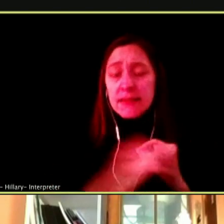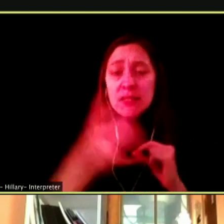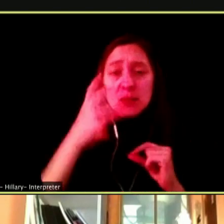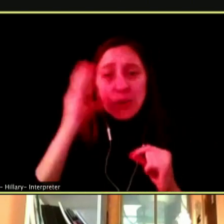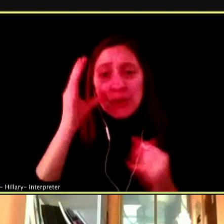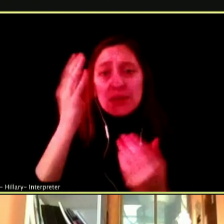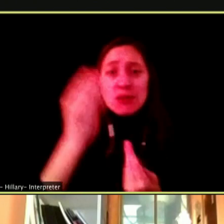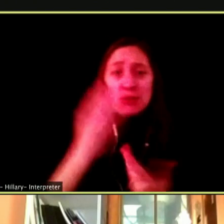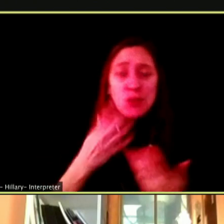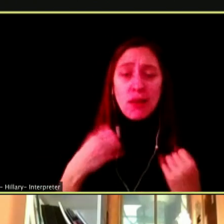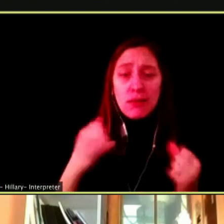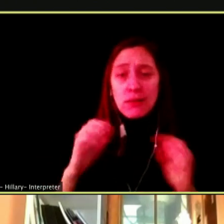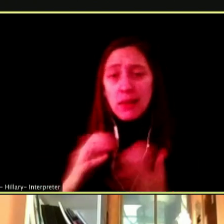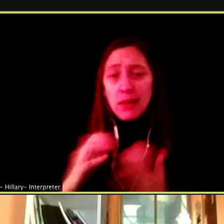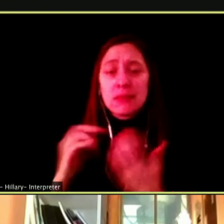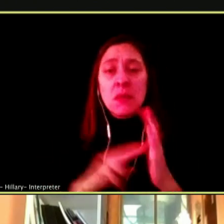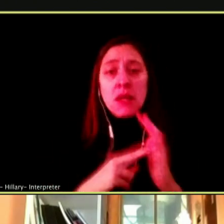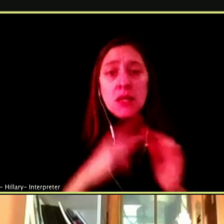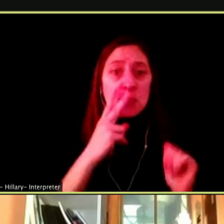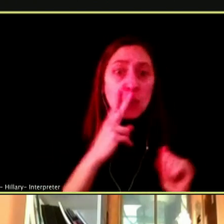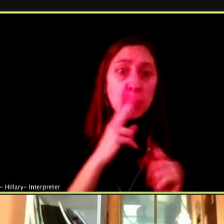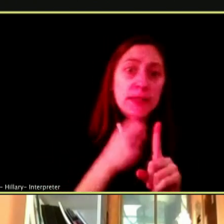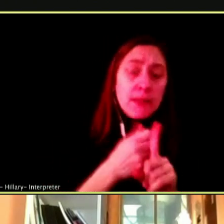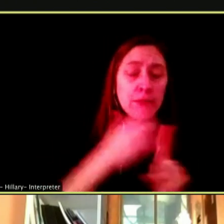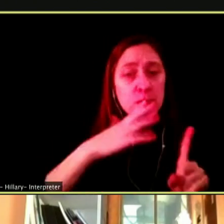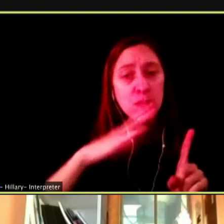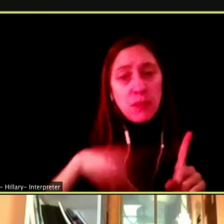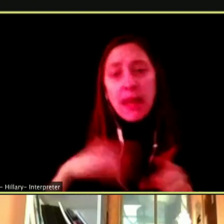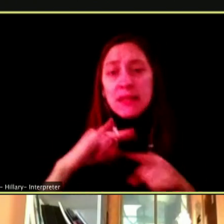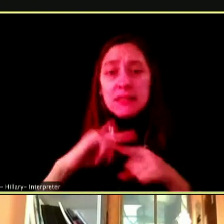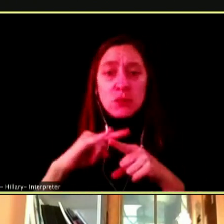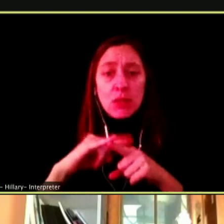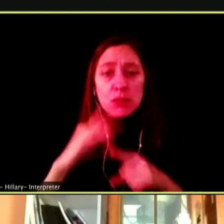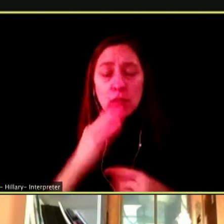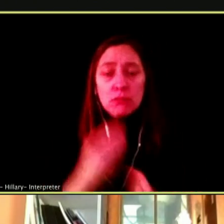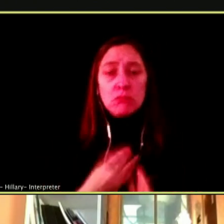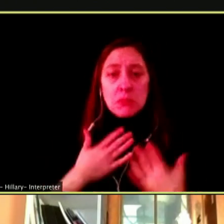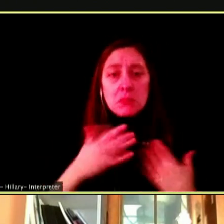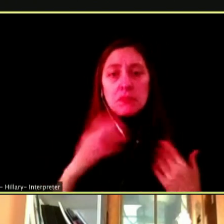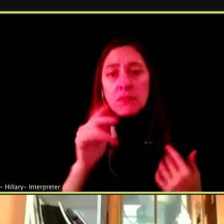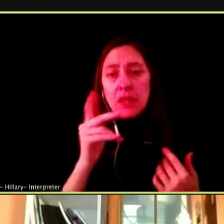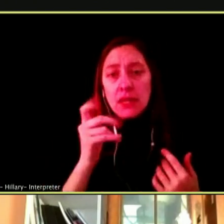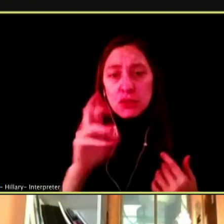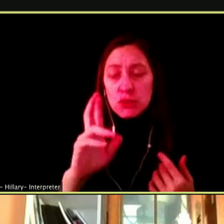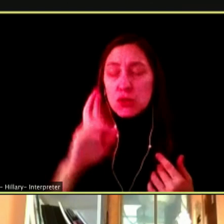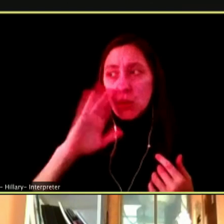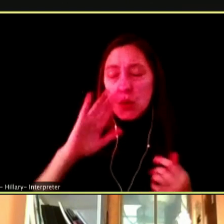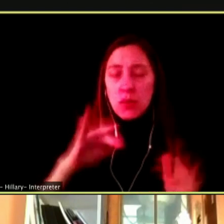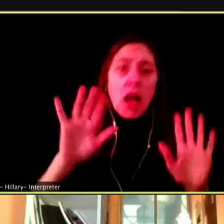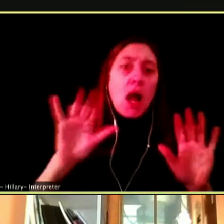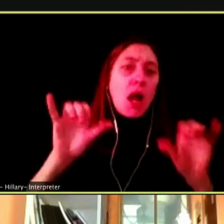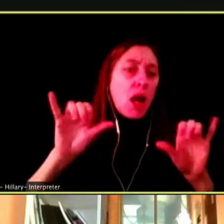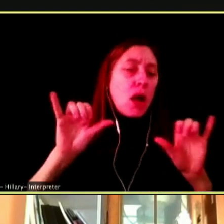WE OF SMOKING IS BAD, CIGARETTES WILL GIVE YOU CAN SEPARATE AND SO OKAY, SMOKING IS BAD.